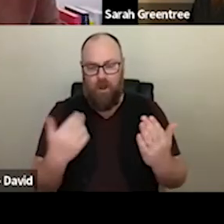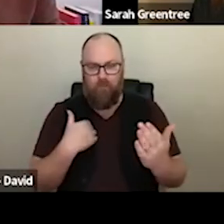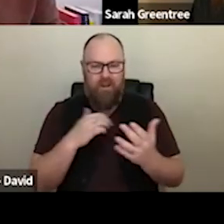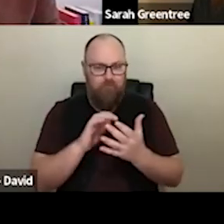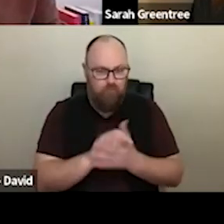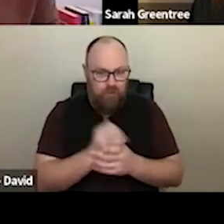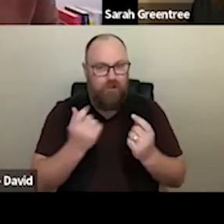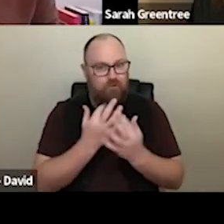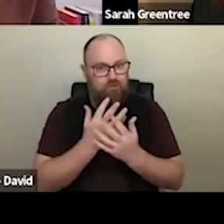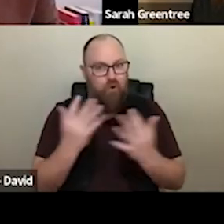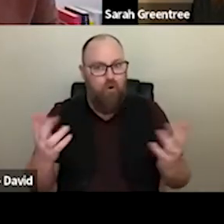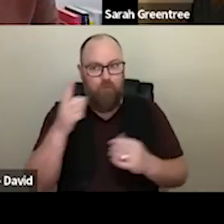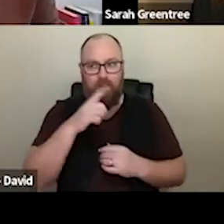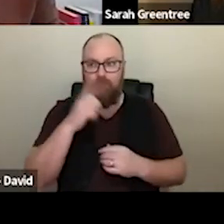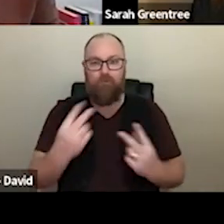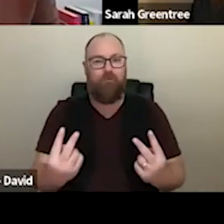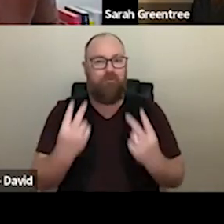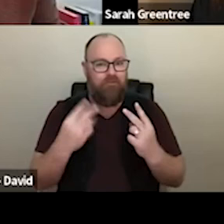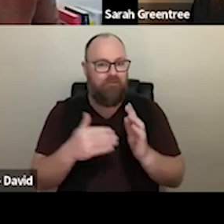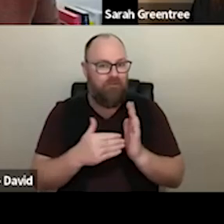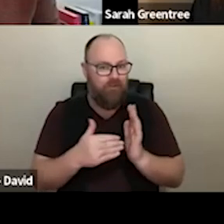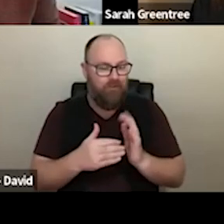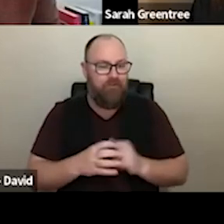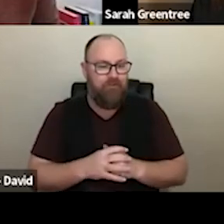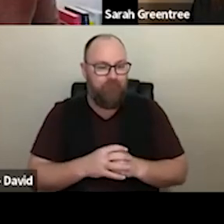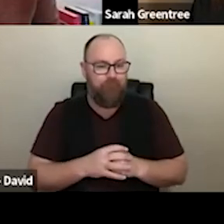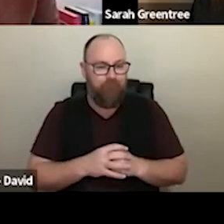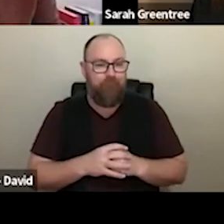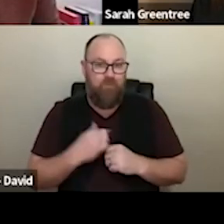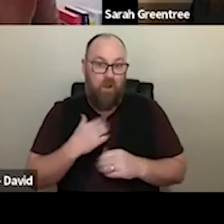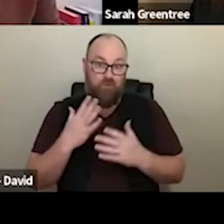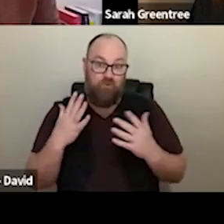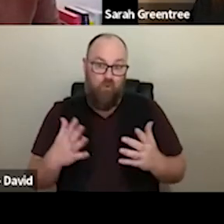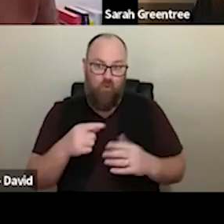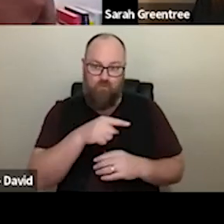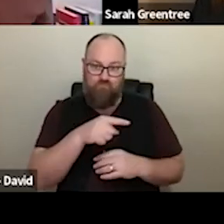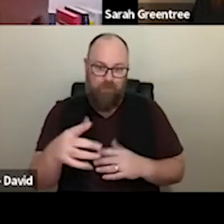people here, and there's probably a people with a lot of questions as well, and hopefully